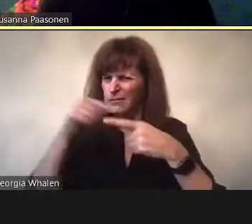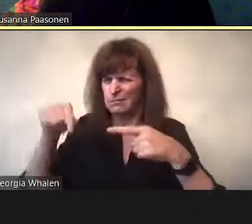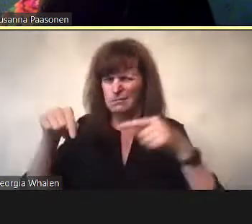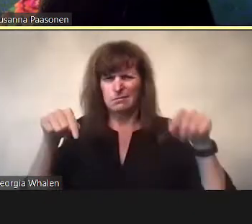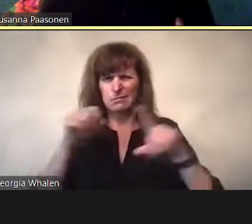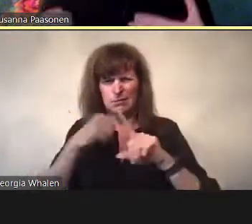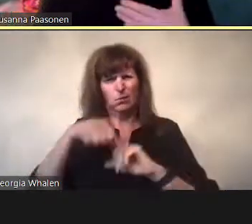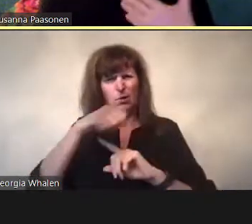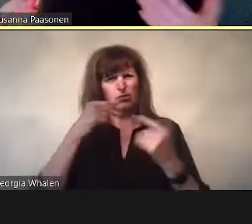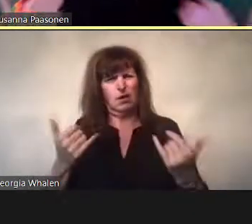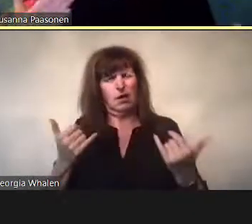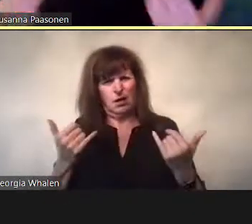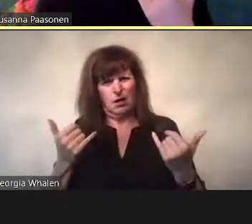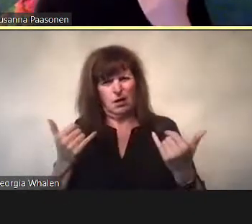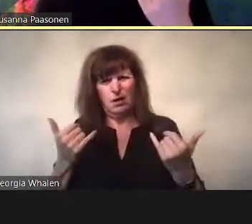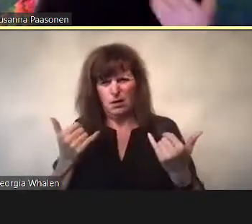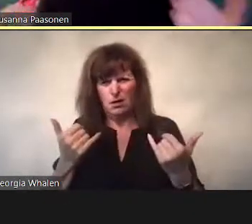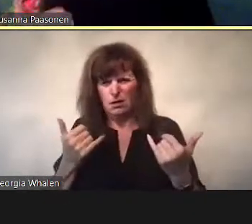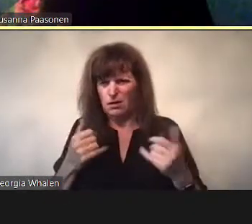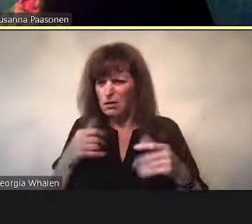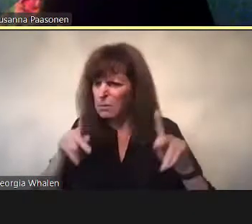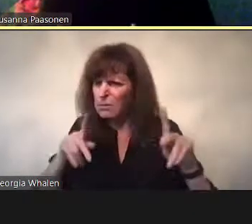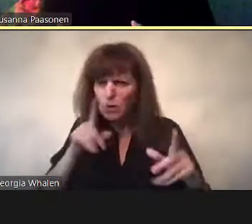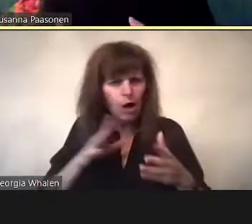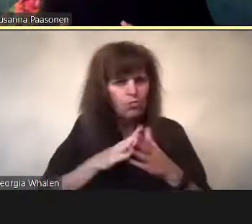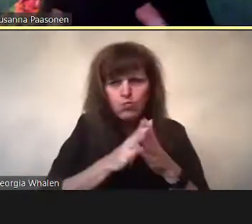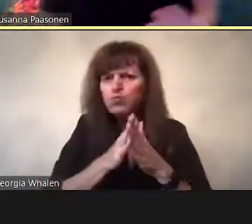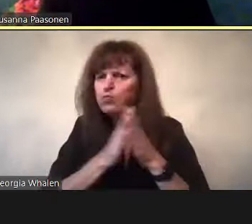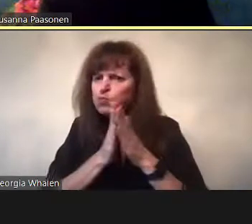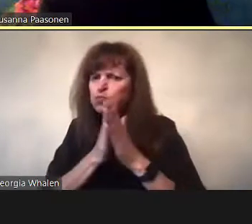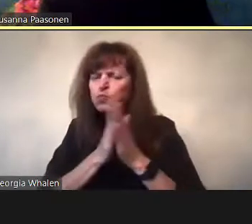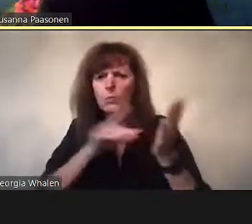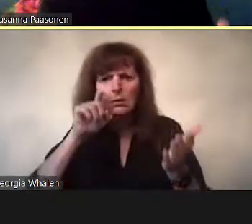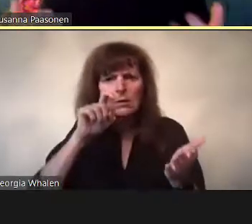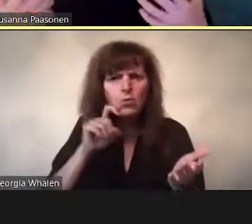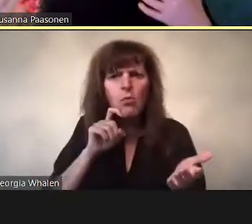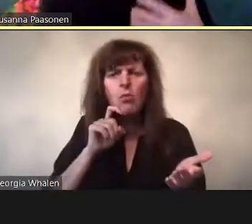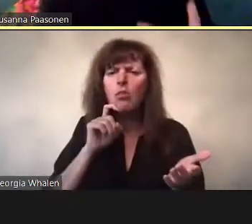that also means that people producing content can’t be paid easily.